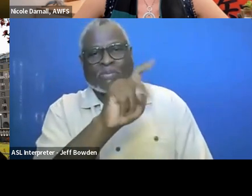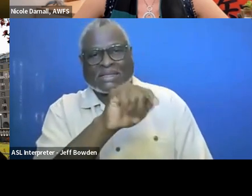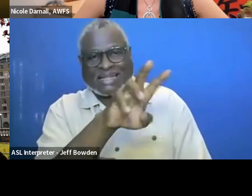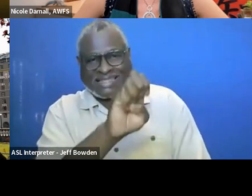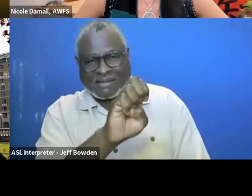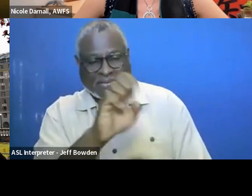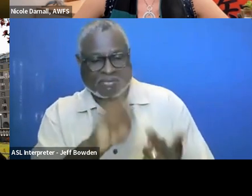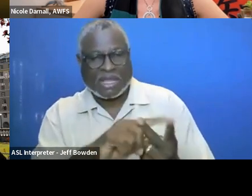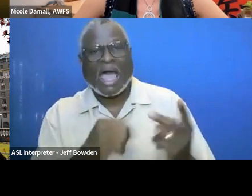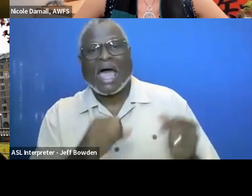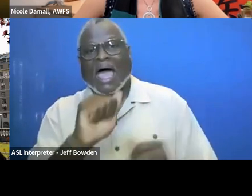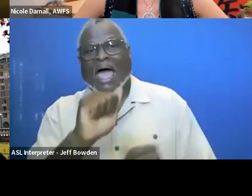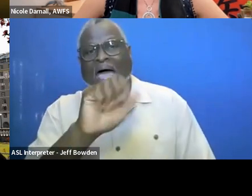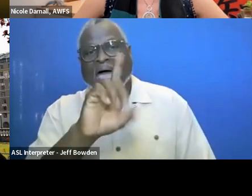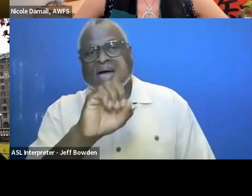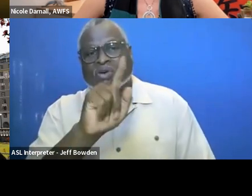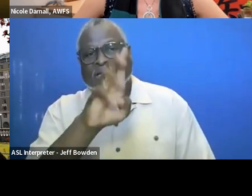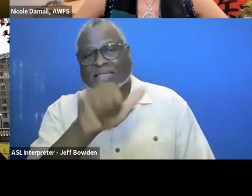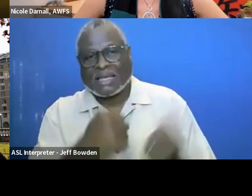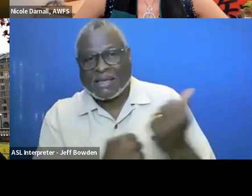Like all contracts are this dollar matter or dollar type